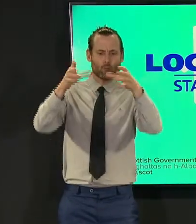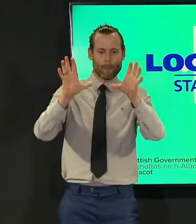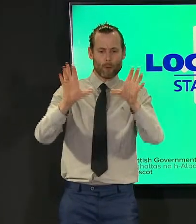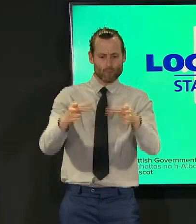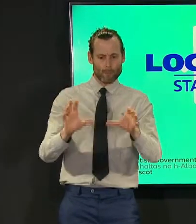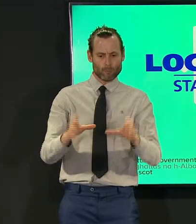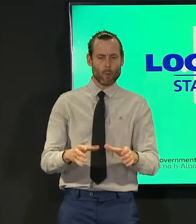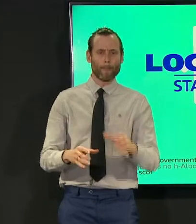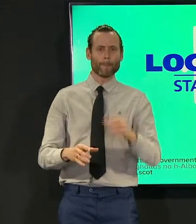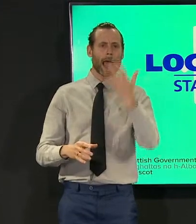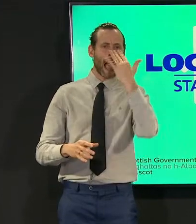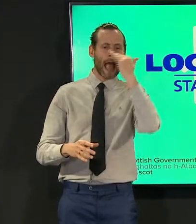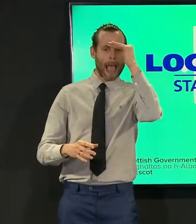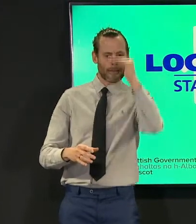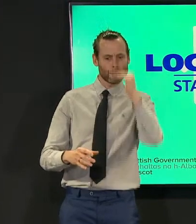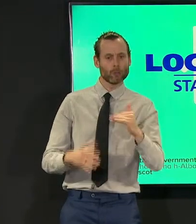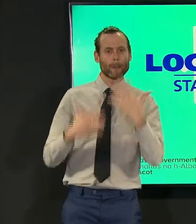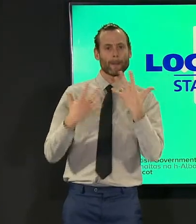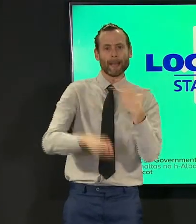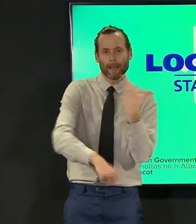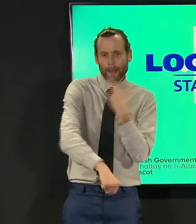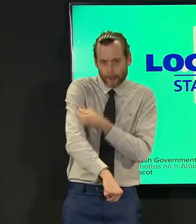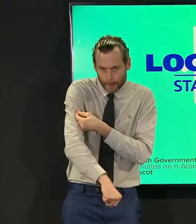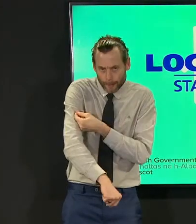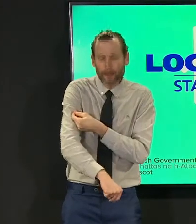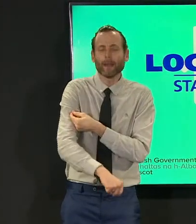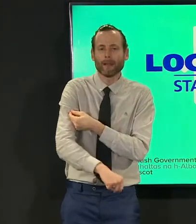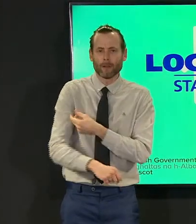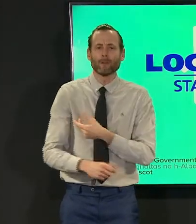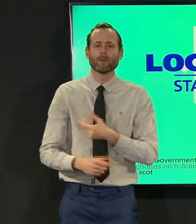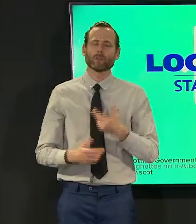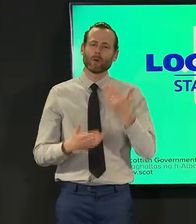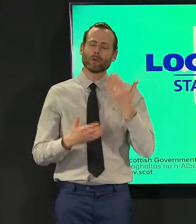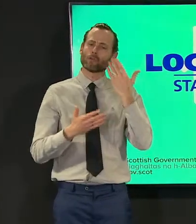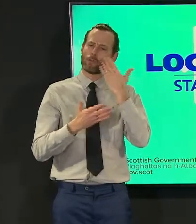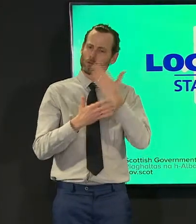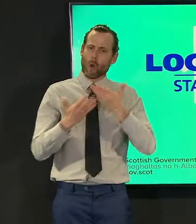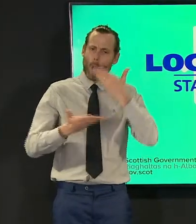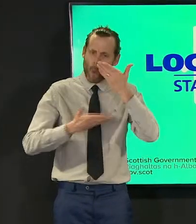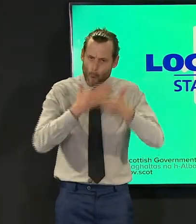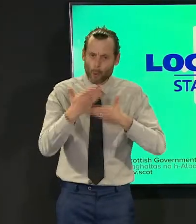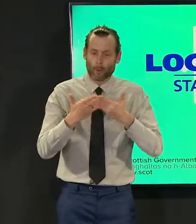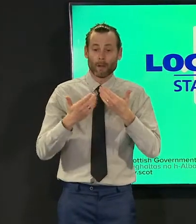their first dose that includes figures in each of the different age groups that we've started